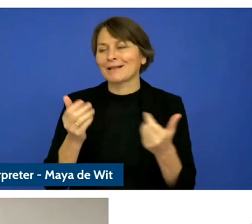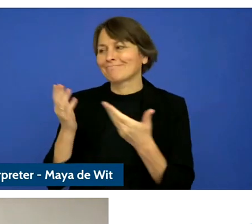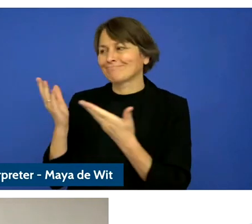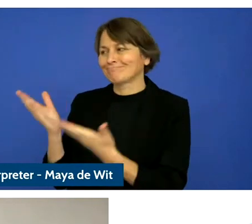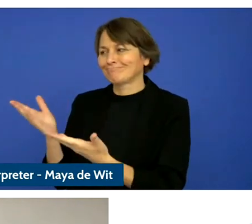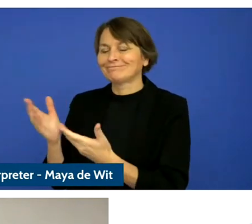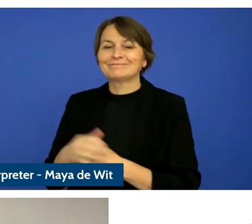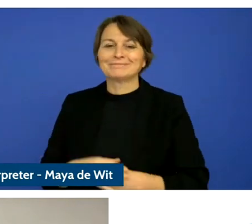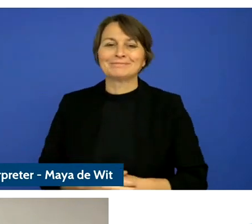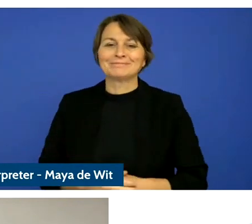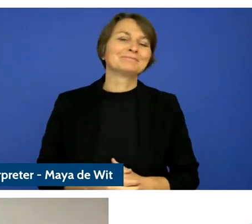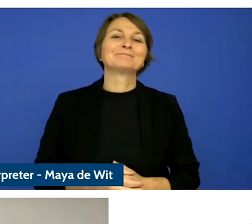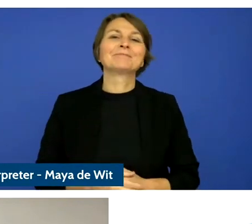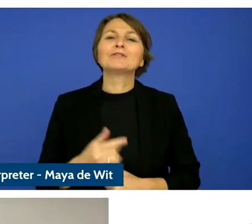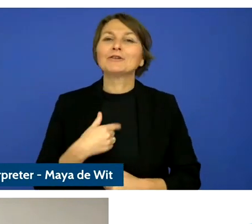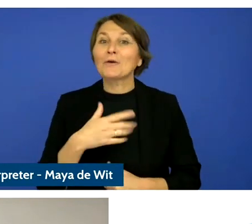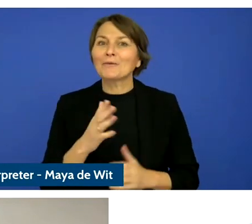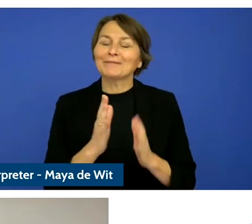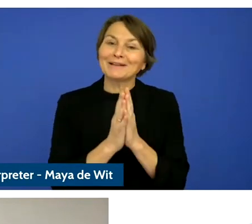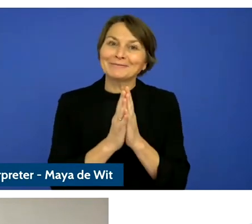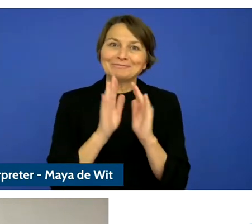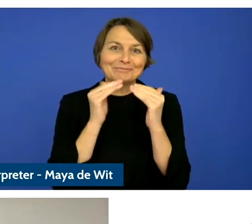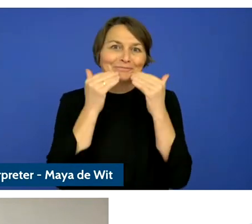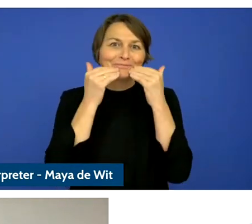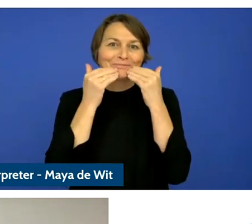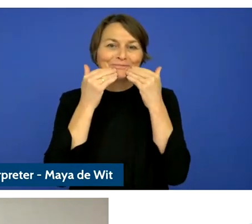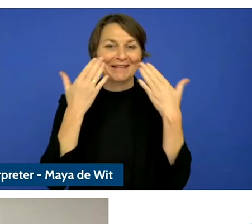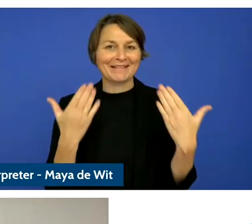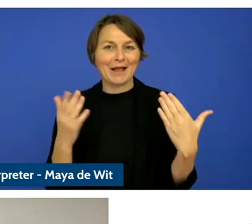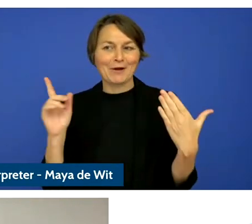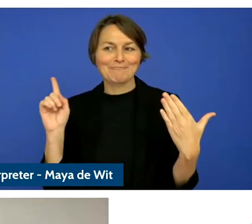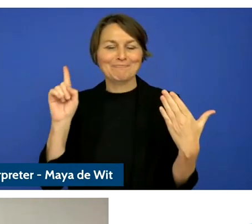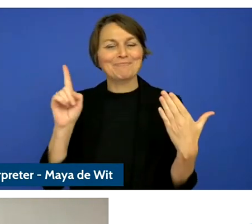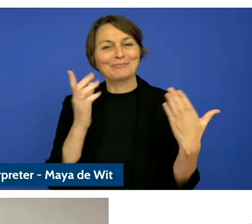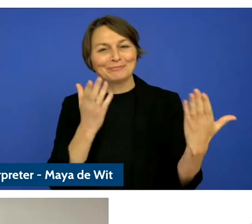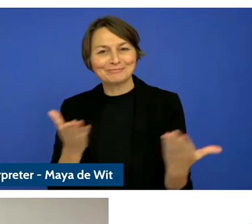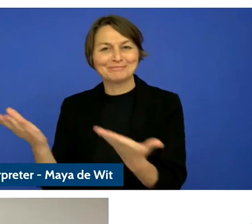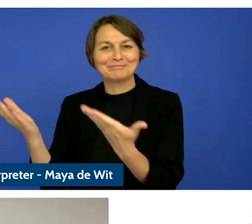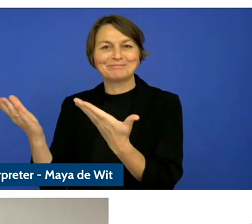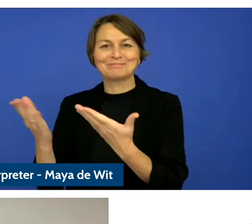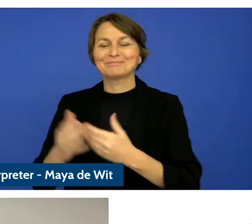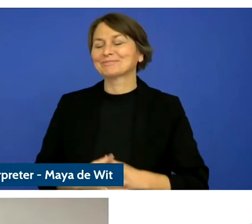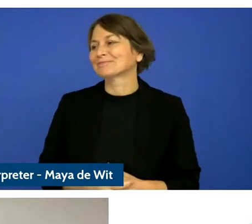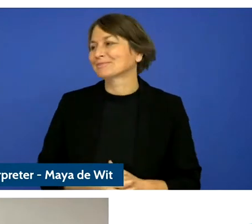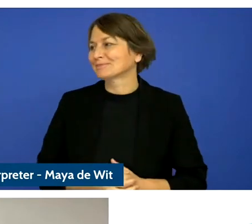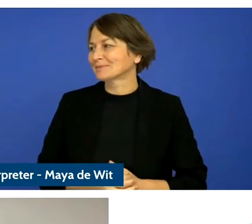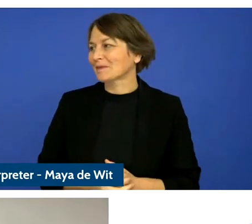issues and so Urs we are delighted that you are able to join us the floor is yours.